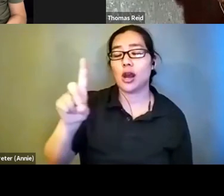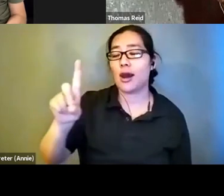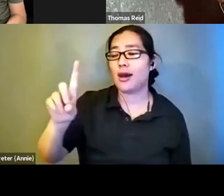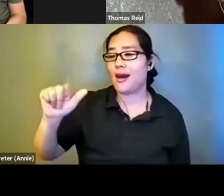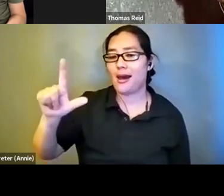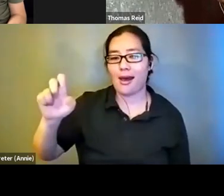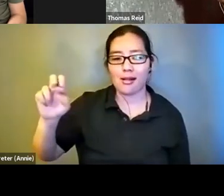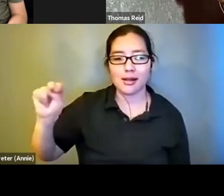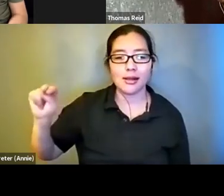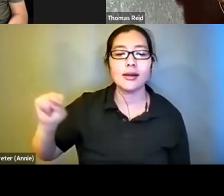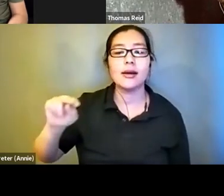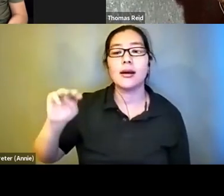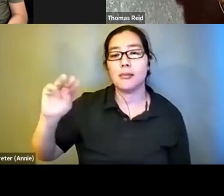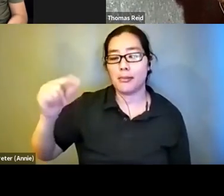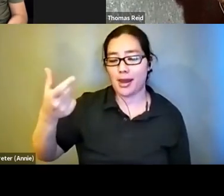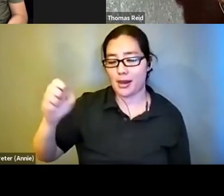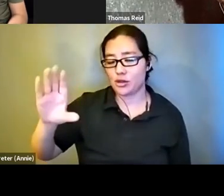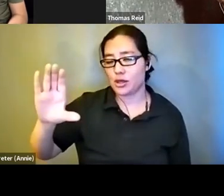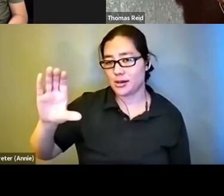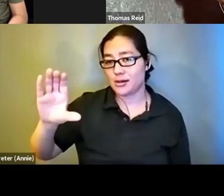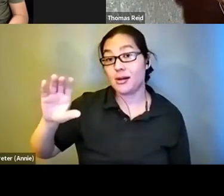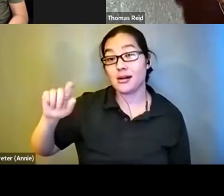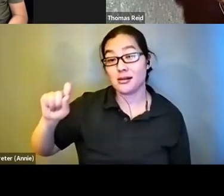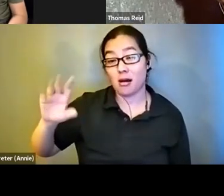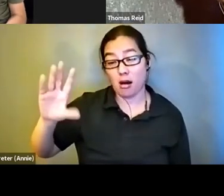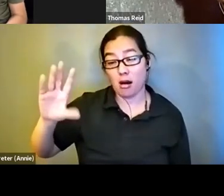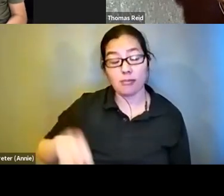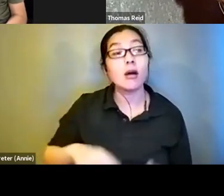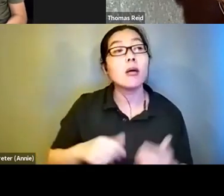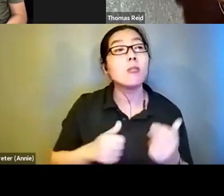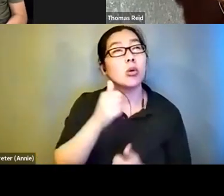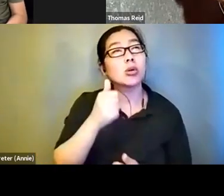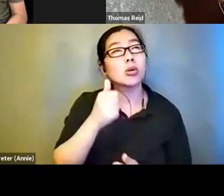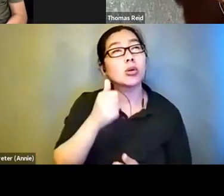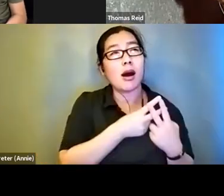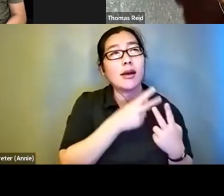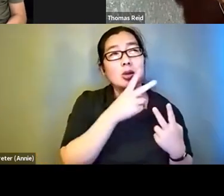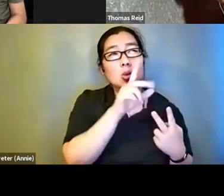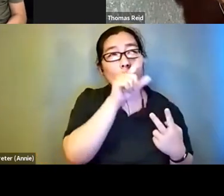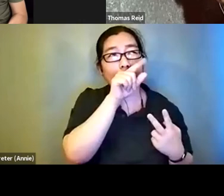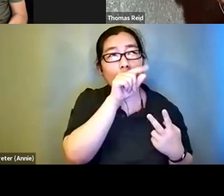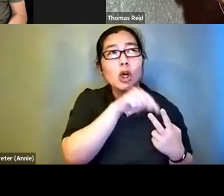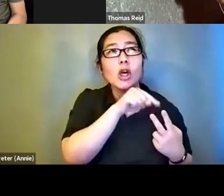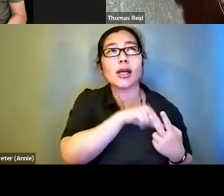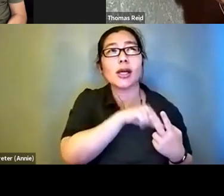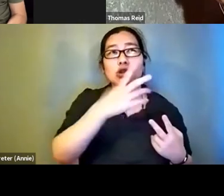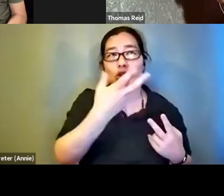Most of my social media on Twitter is at chat Allen magic. If you are specifically